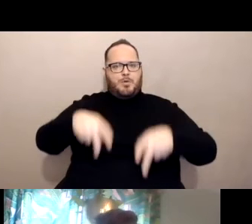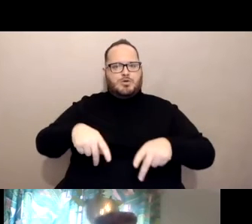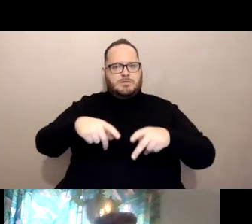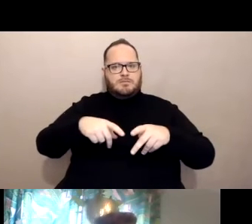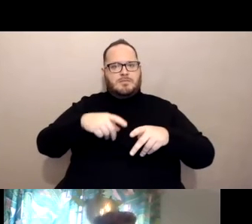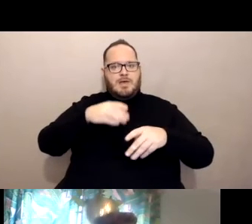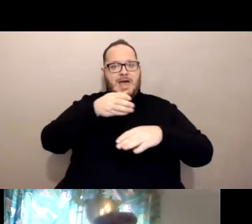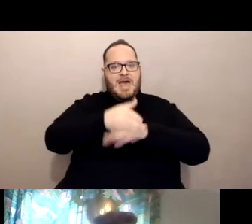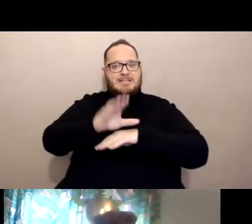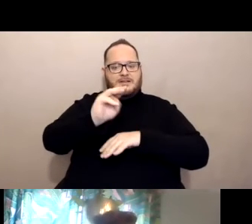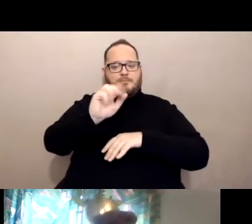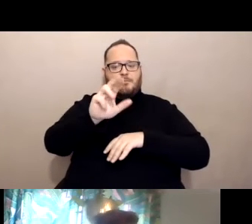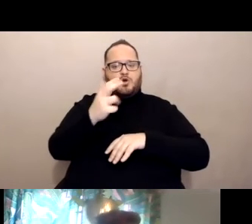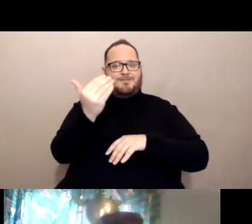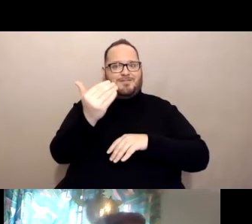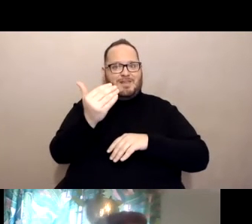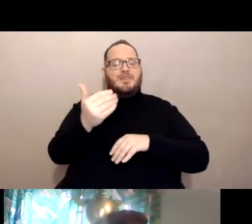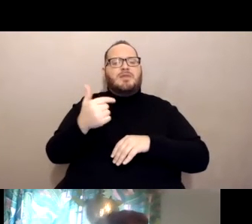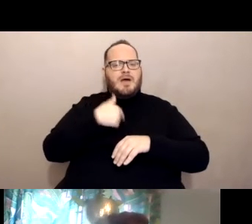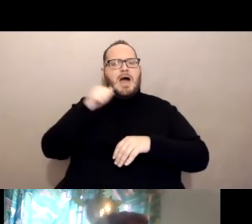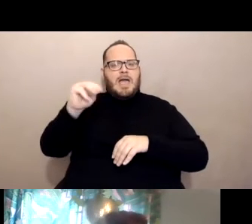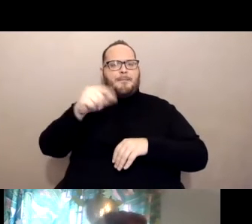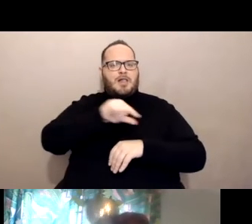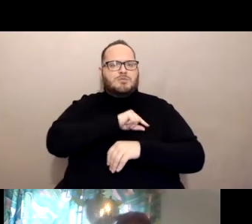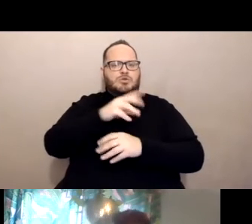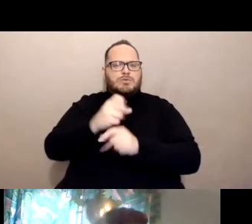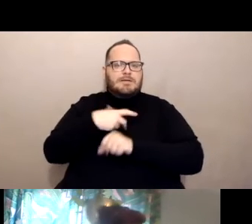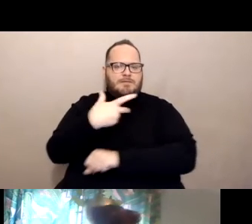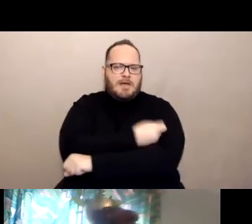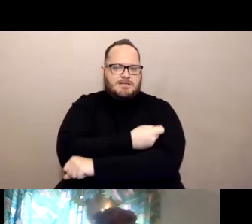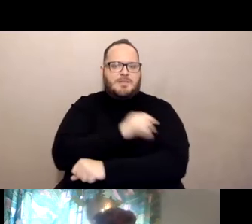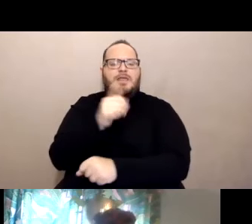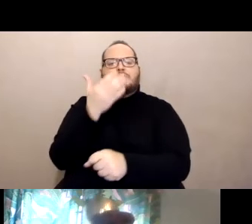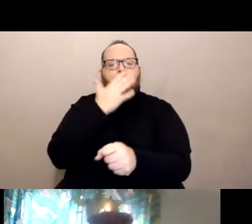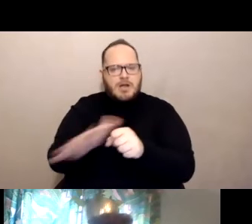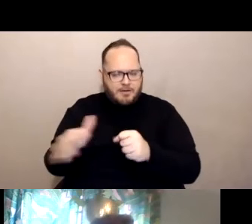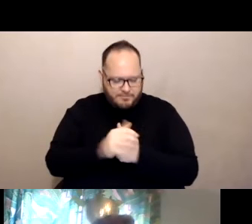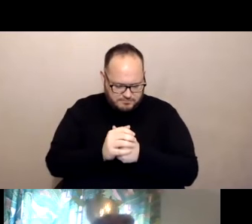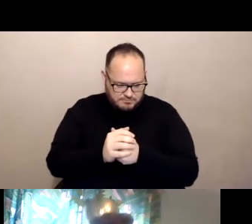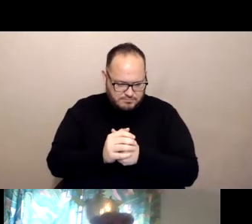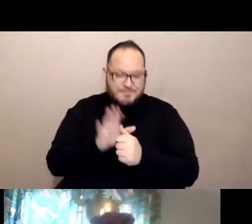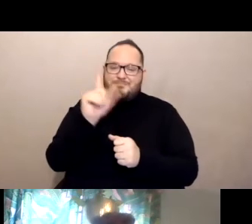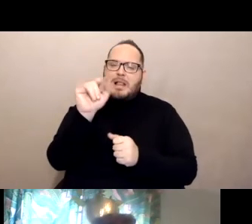And that is good enough, but let's be honest. We know that that's not how things always work in the real world.